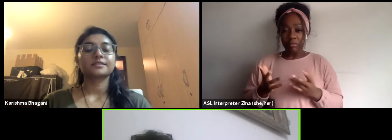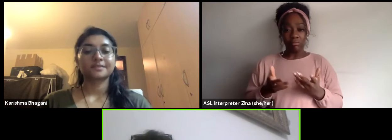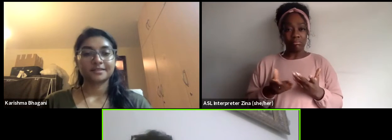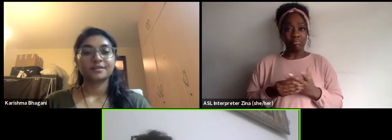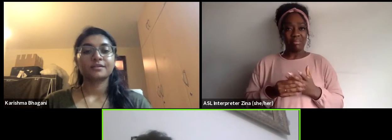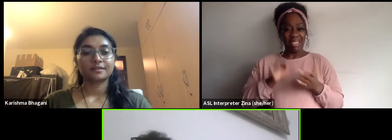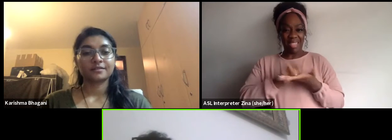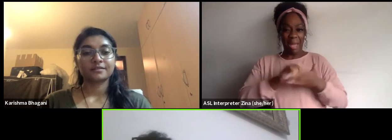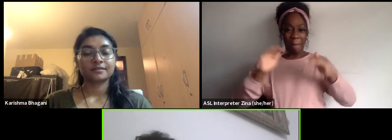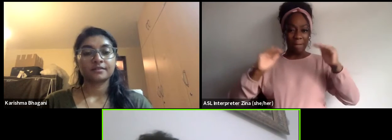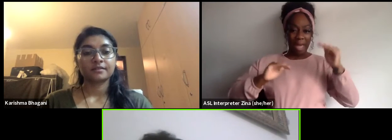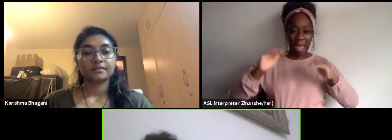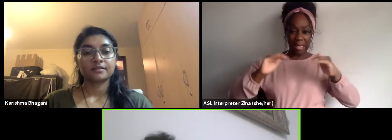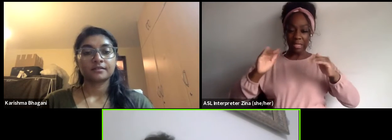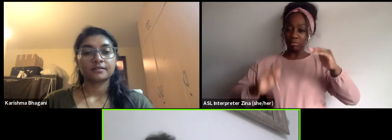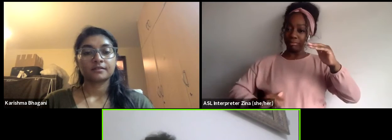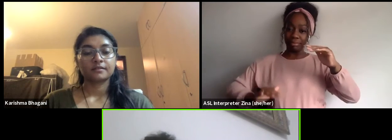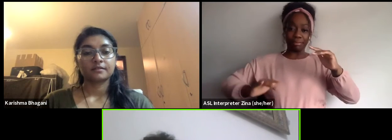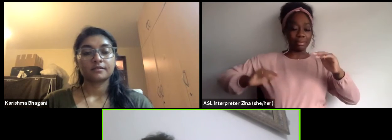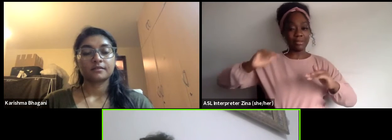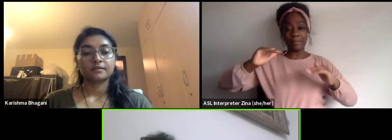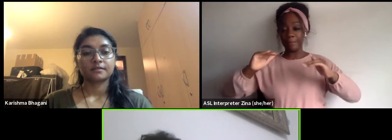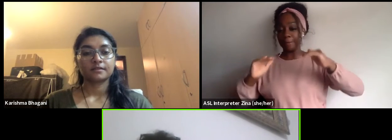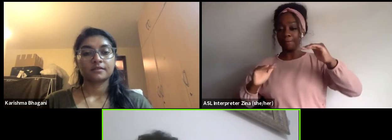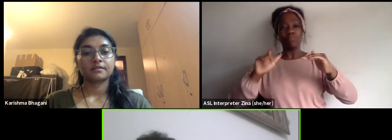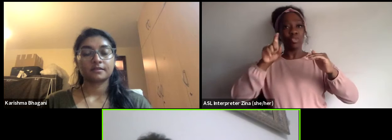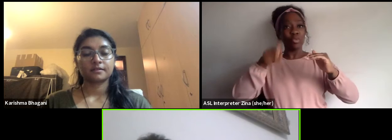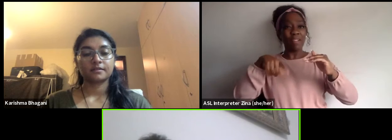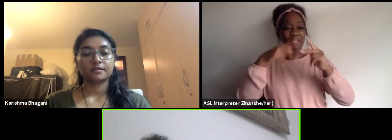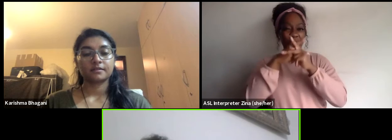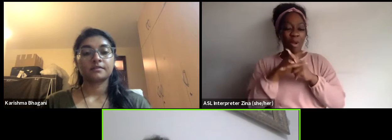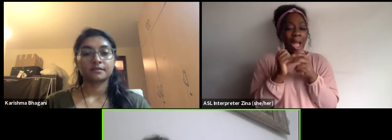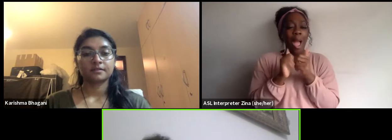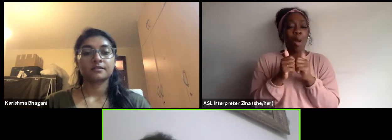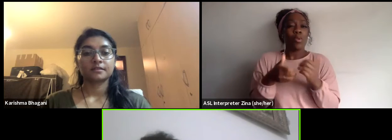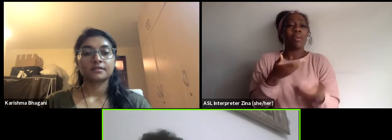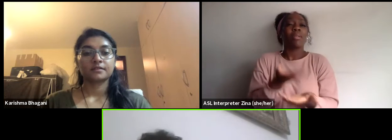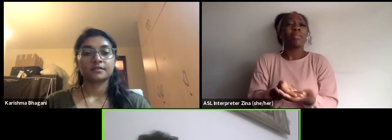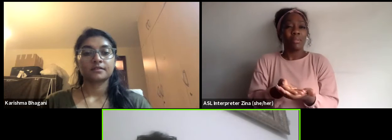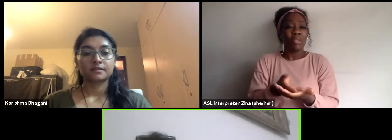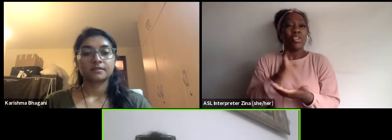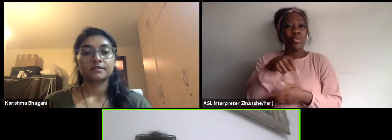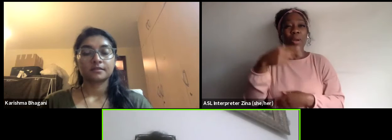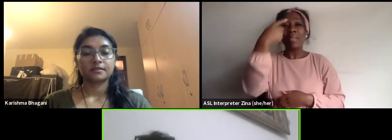So you think, where do you want to go? What is it you want it to achieve? You think the project that you want to do